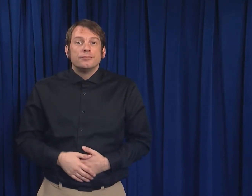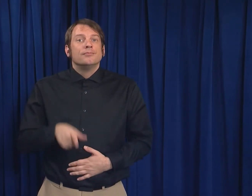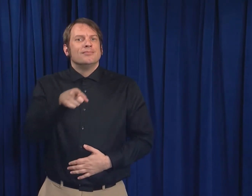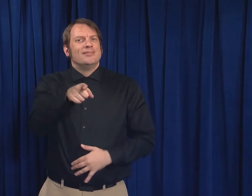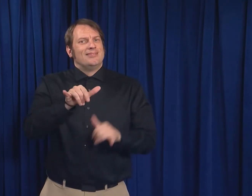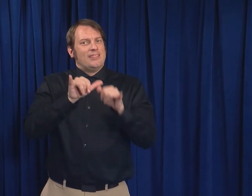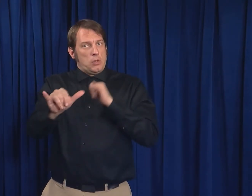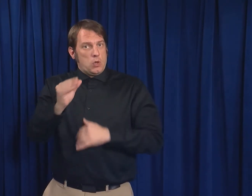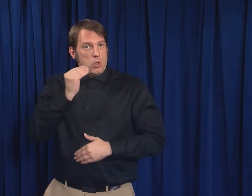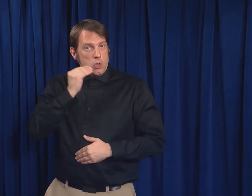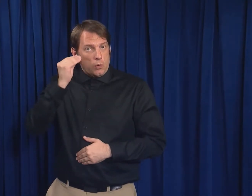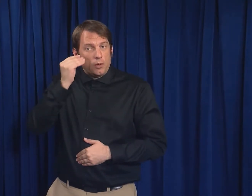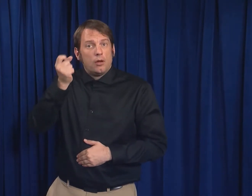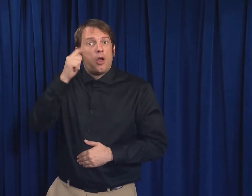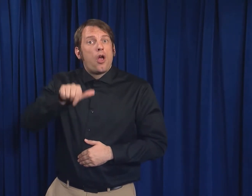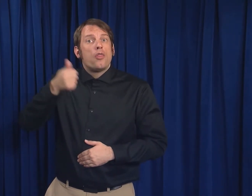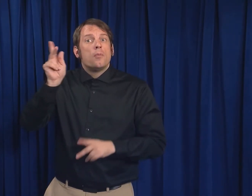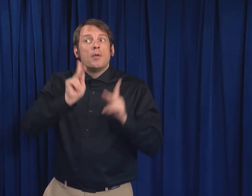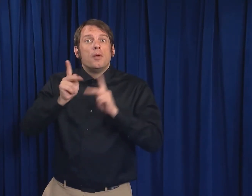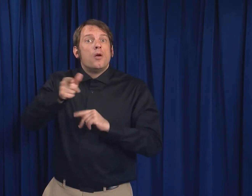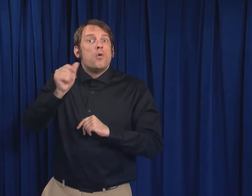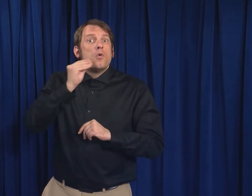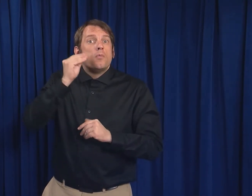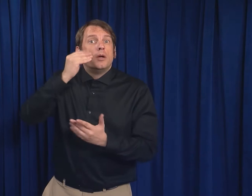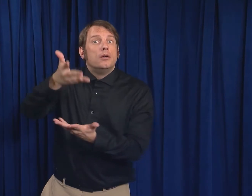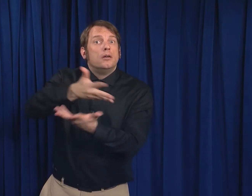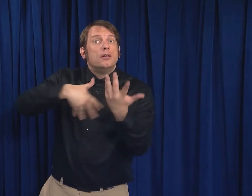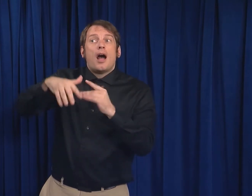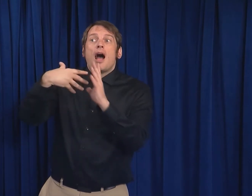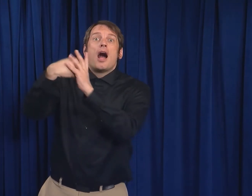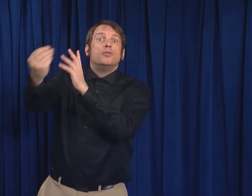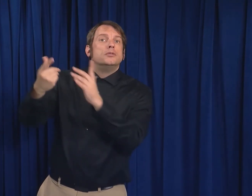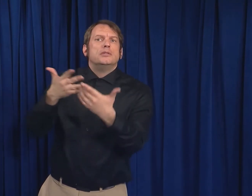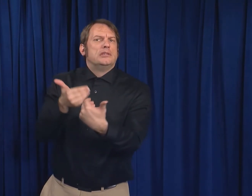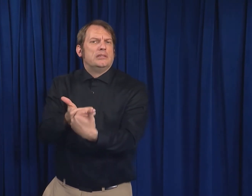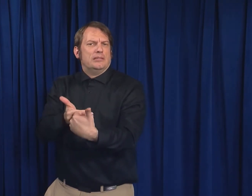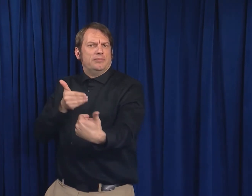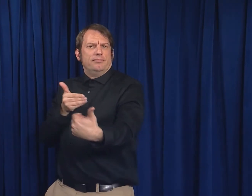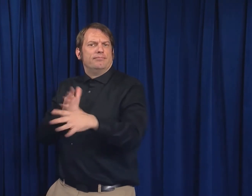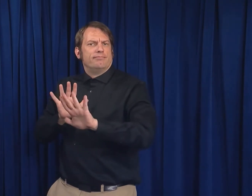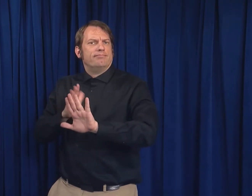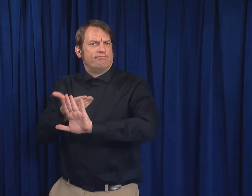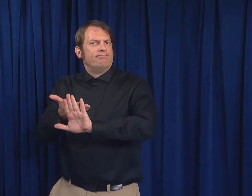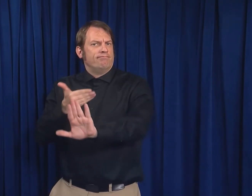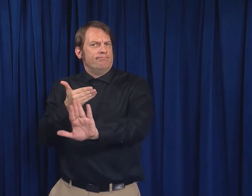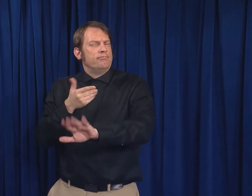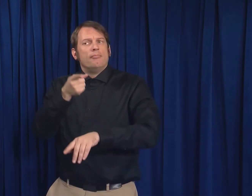Stay home to separate yourself from others outside your home.